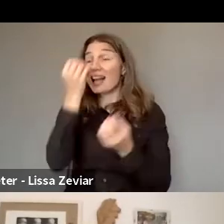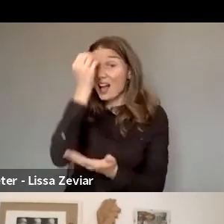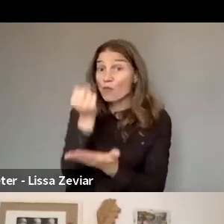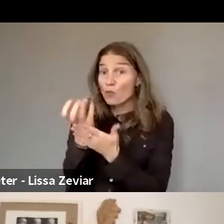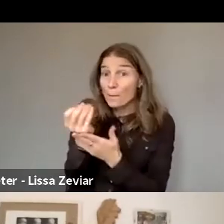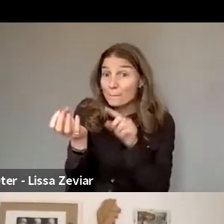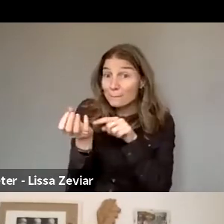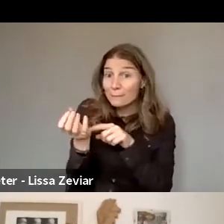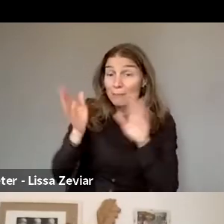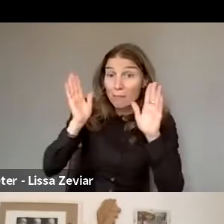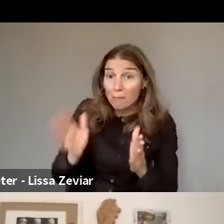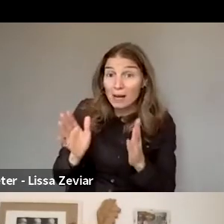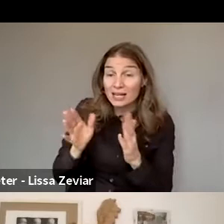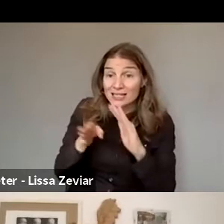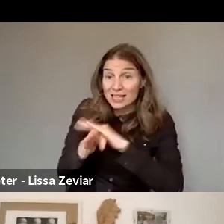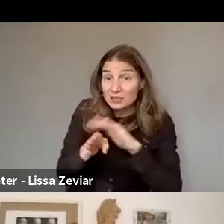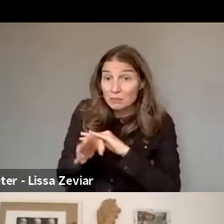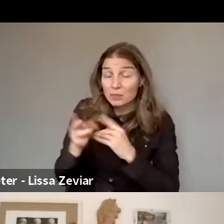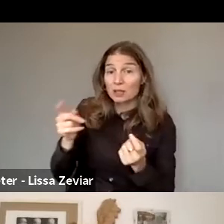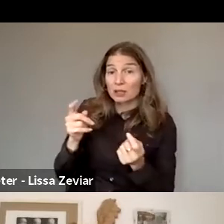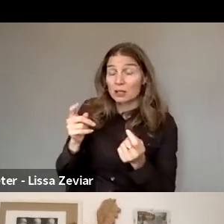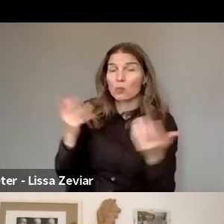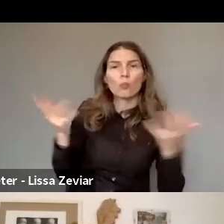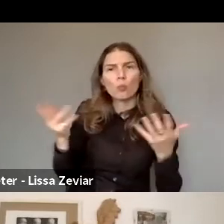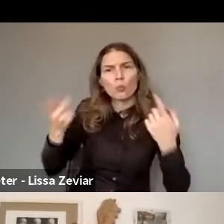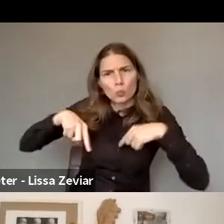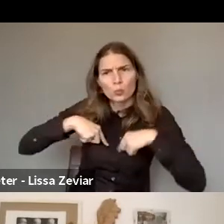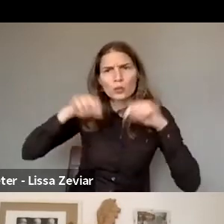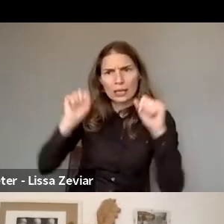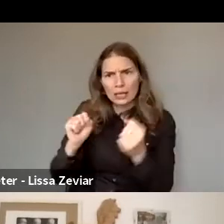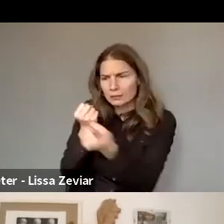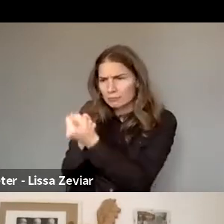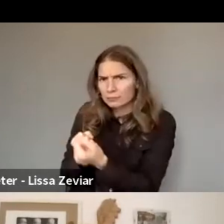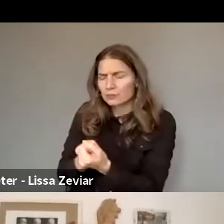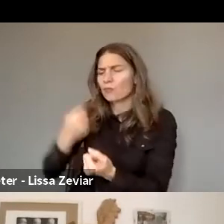regarding the laws and services available for victims of violence.